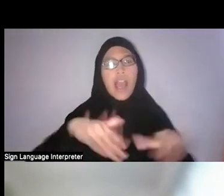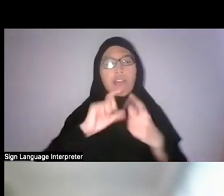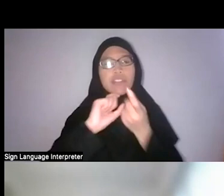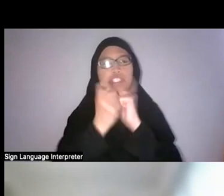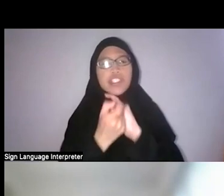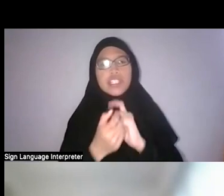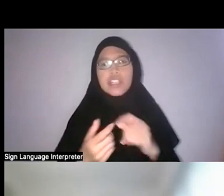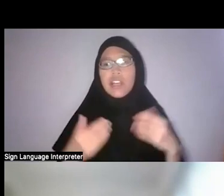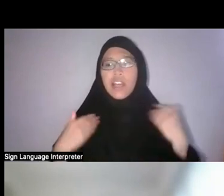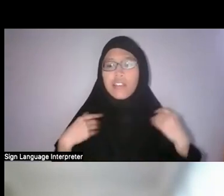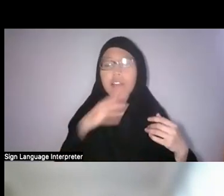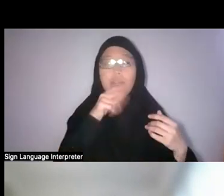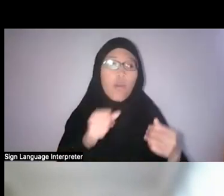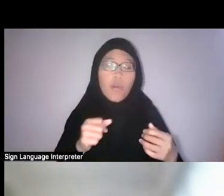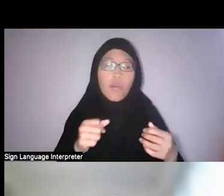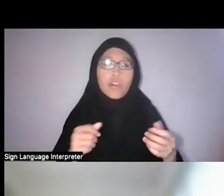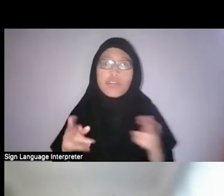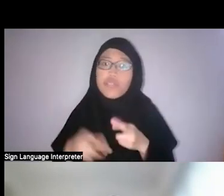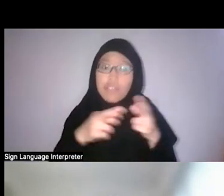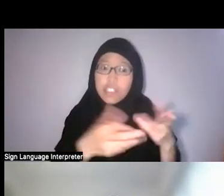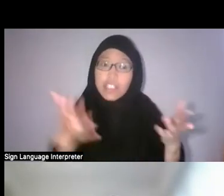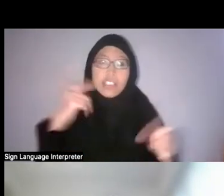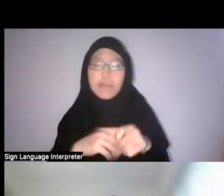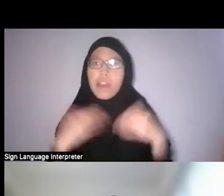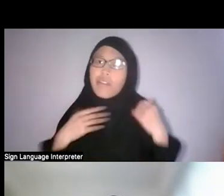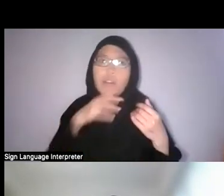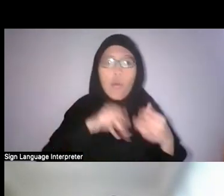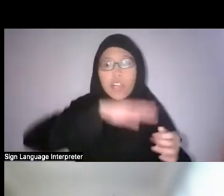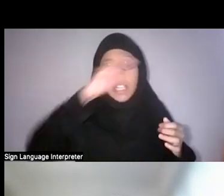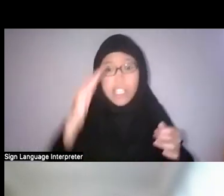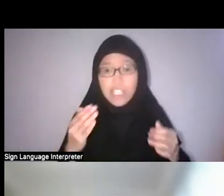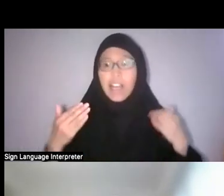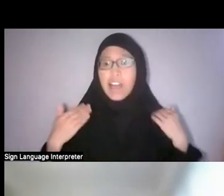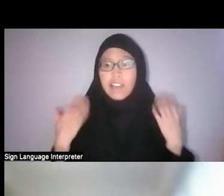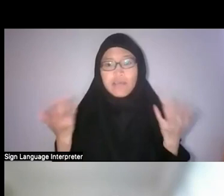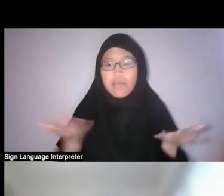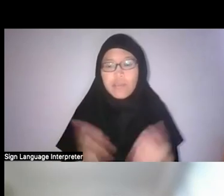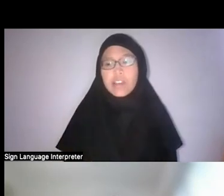were there old rivers that were rechanneled? Were there old hills? And we’re remembering these physical landscapes.